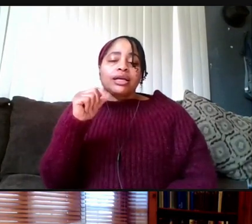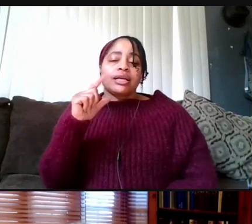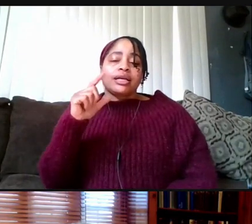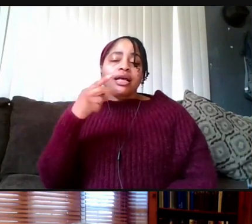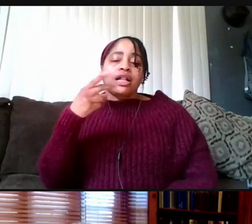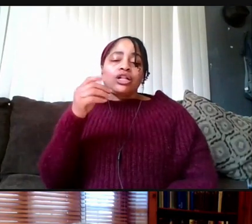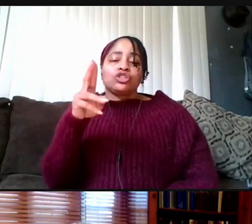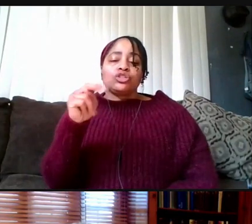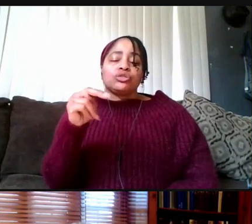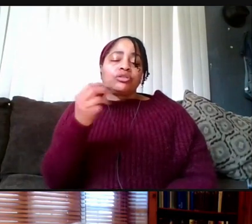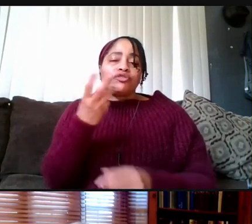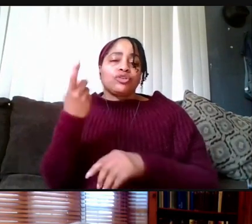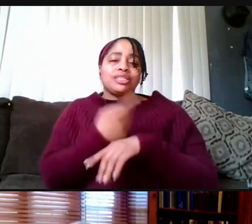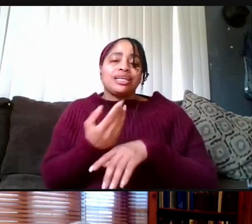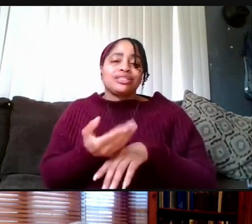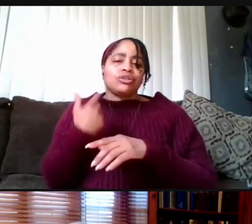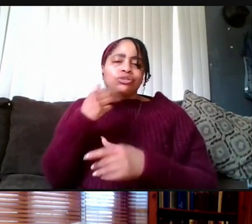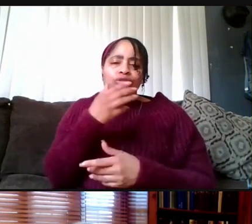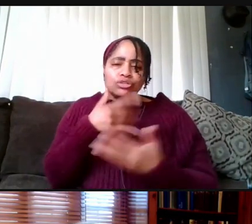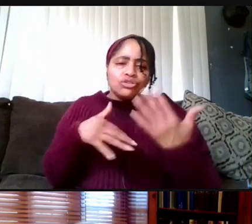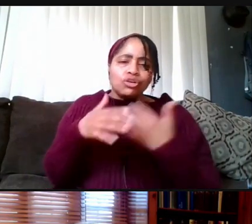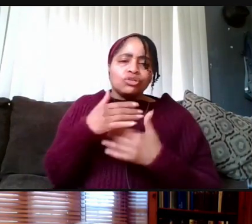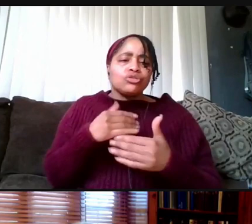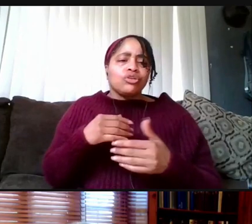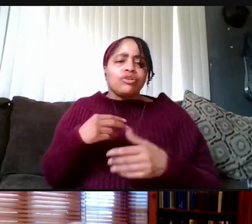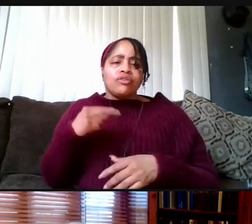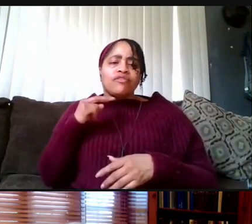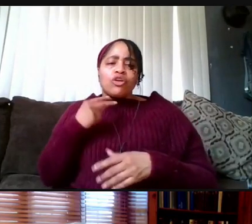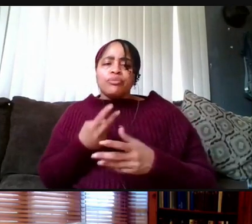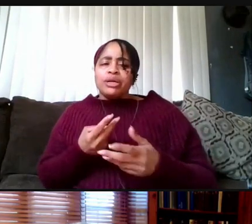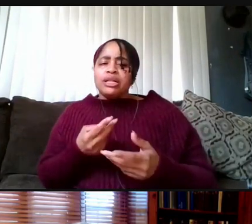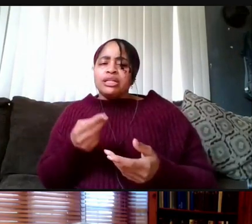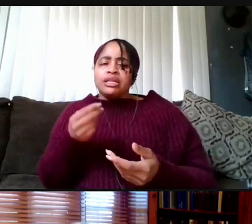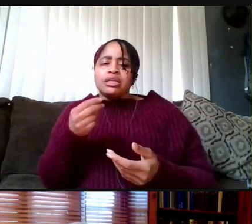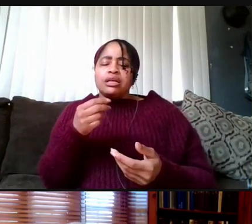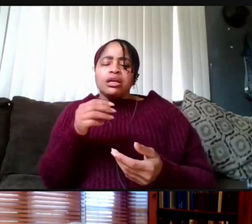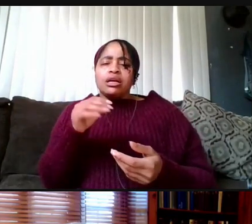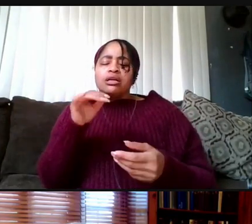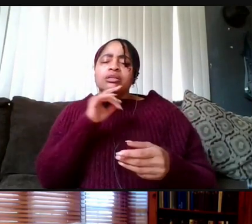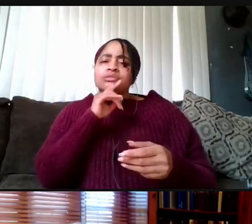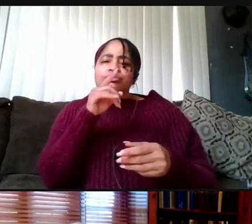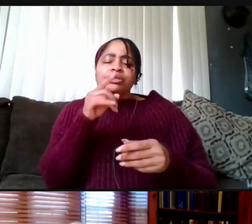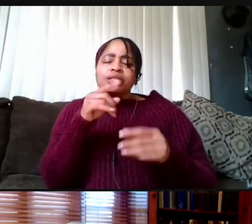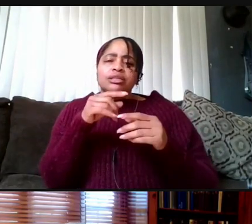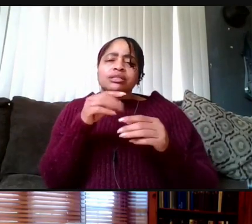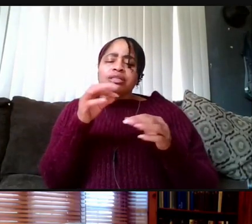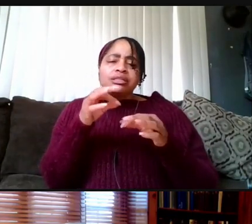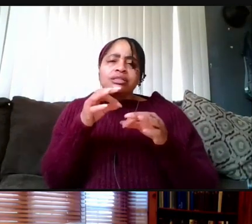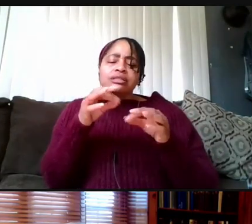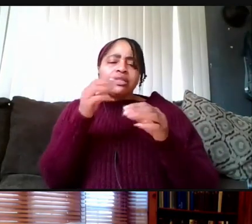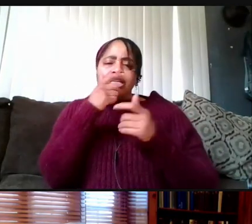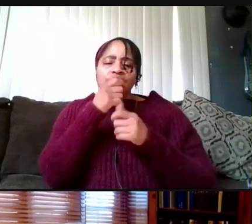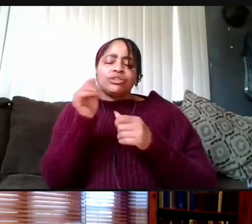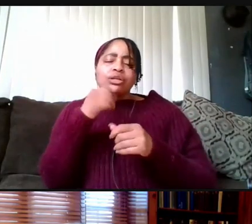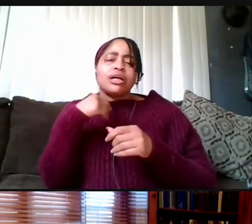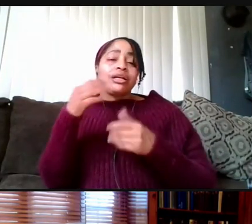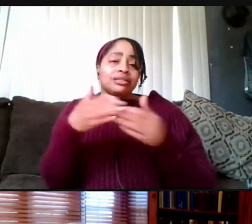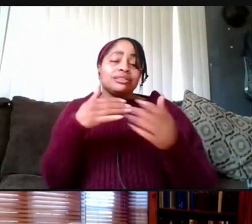the social vulnerability index is some of the considerations to particularly around Ford Field. Although I saw yesterday, they had some walk-in